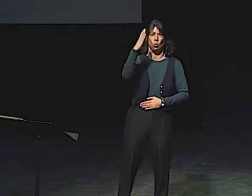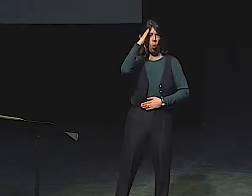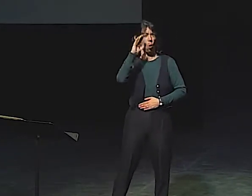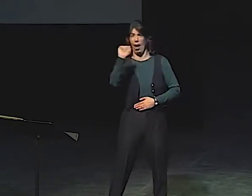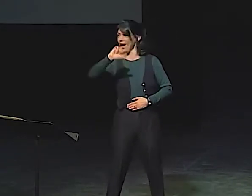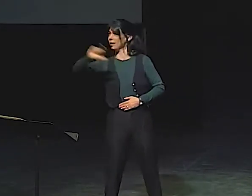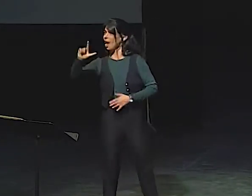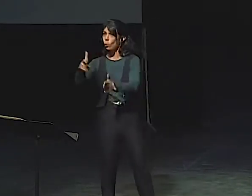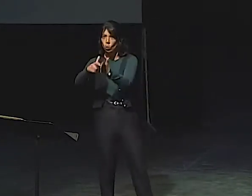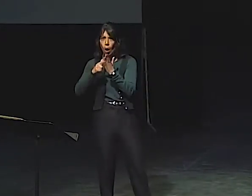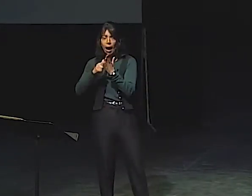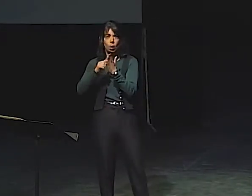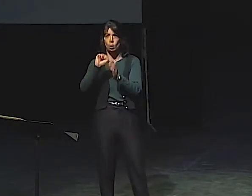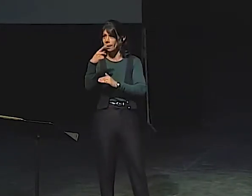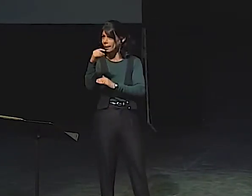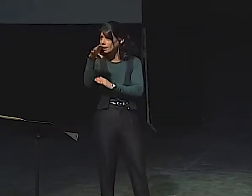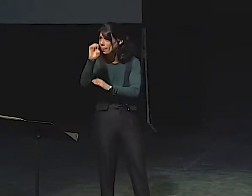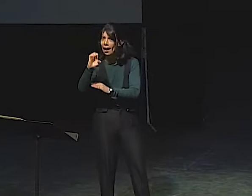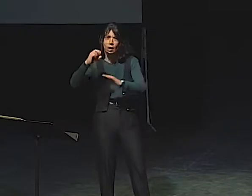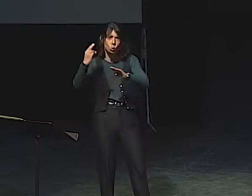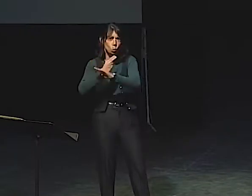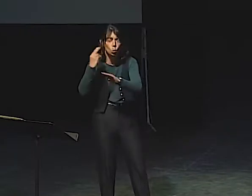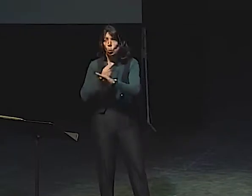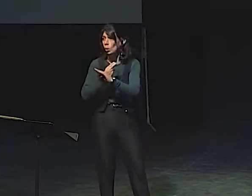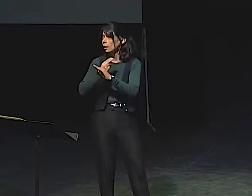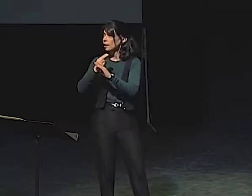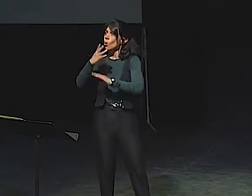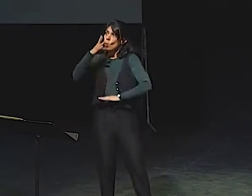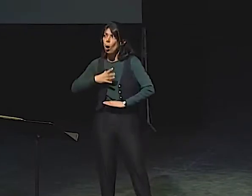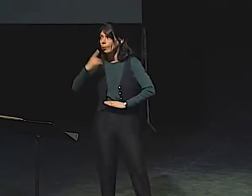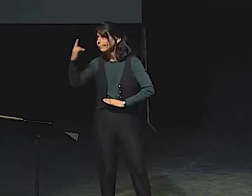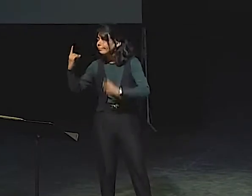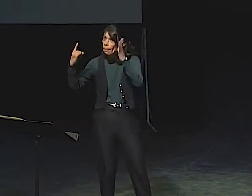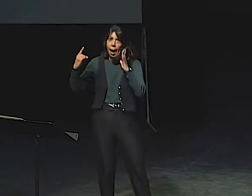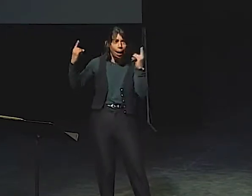ONE TECHNIQUE IS INTERESTING IN THE WAY SHE USES SPACE.